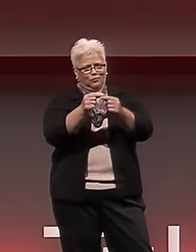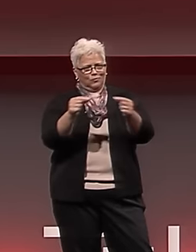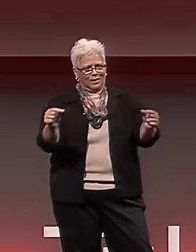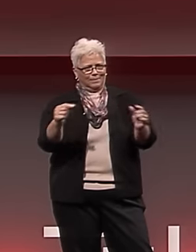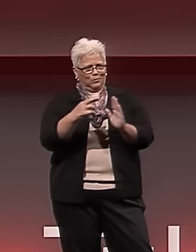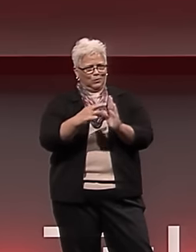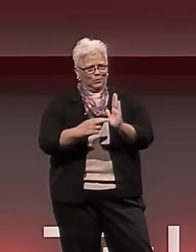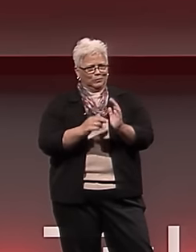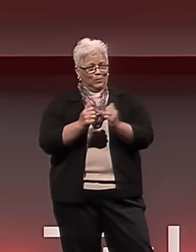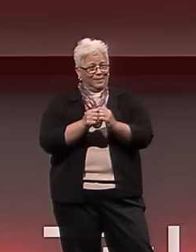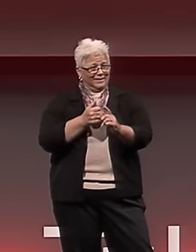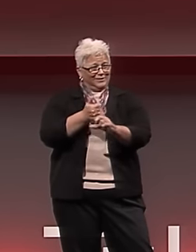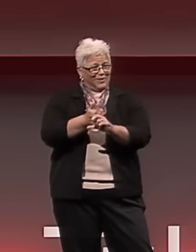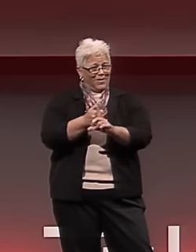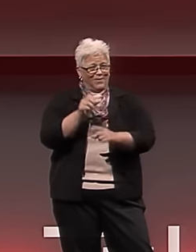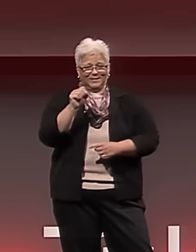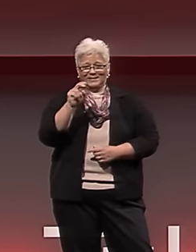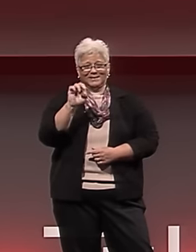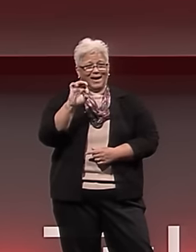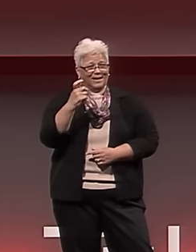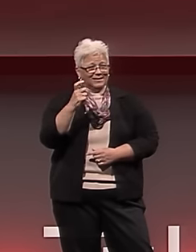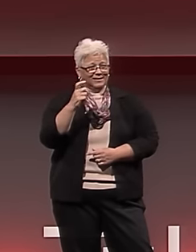that American Sign Language is its own language -